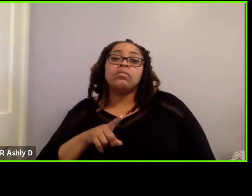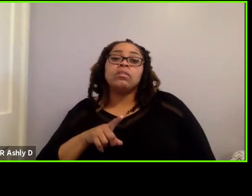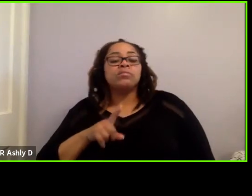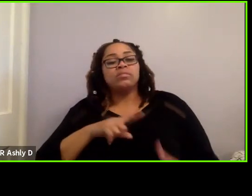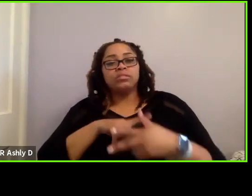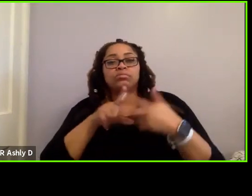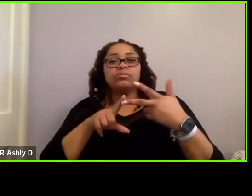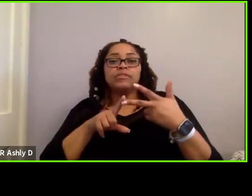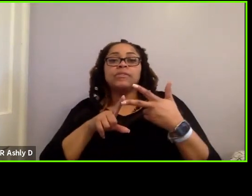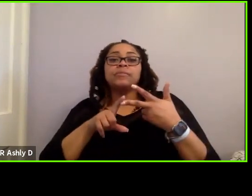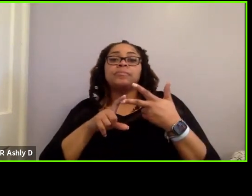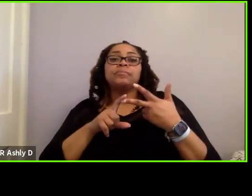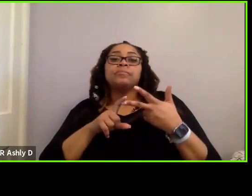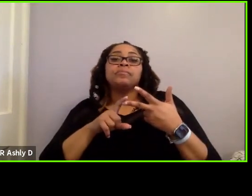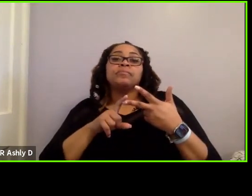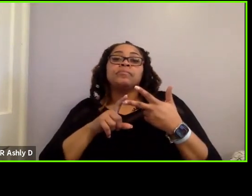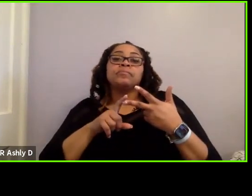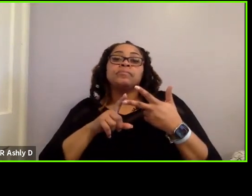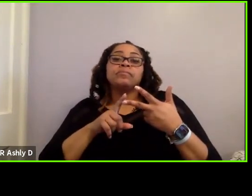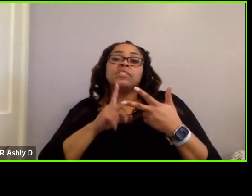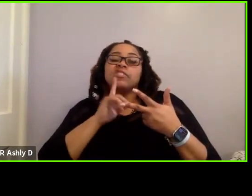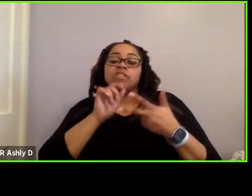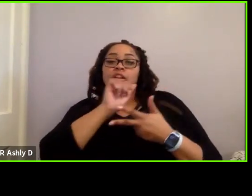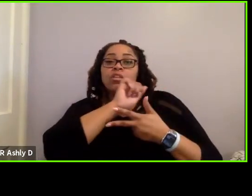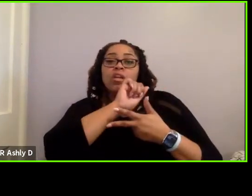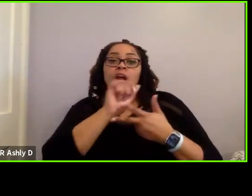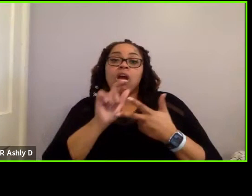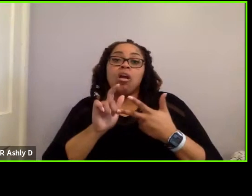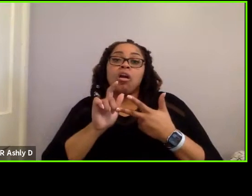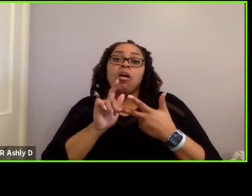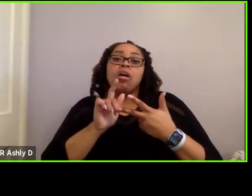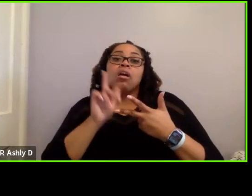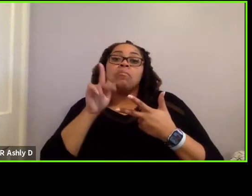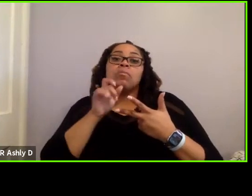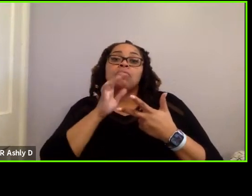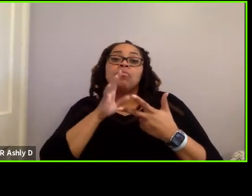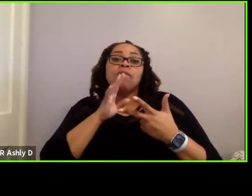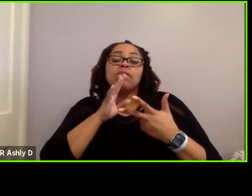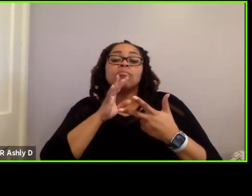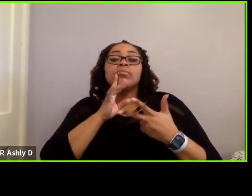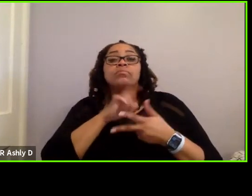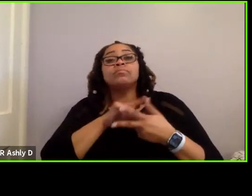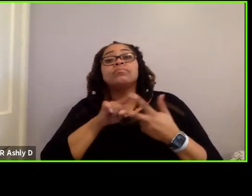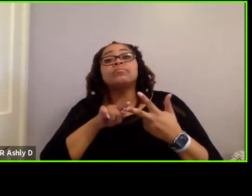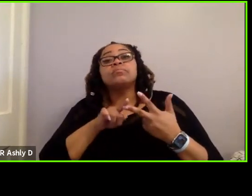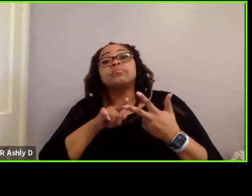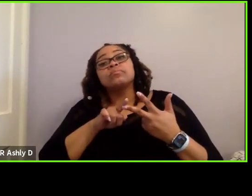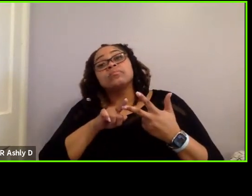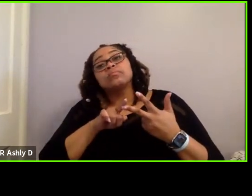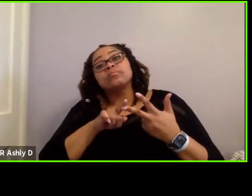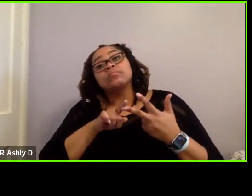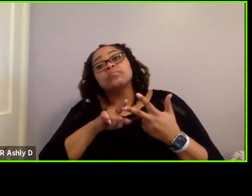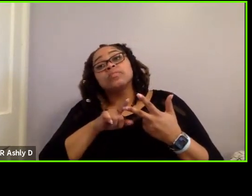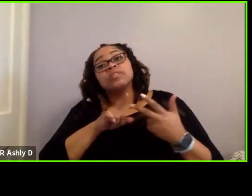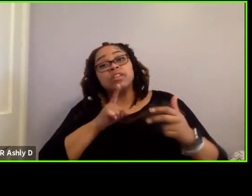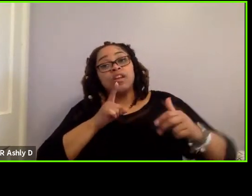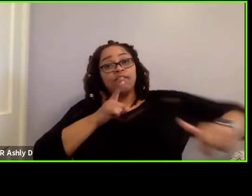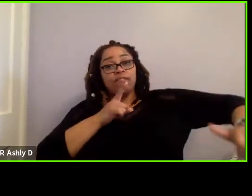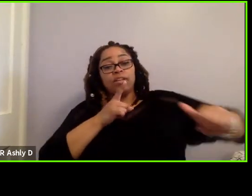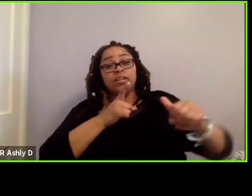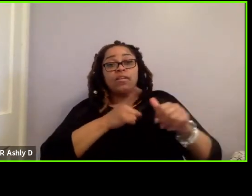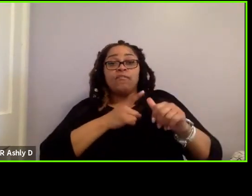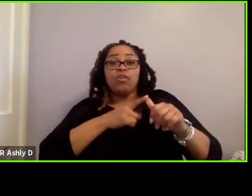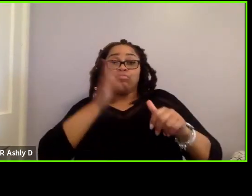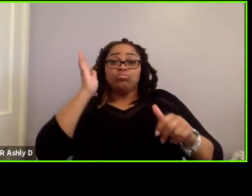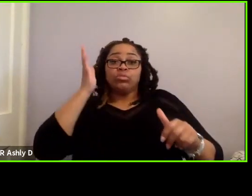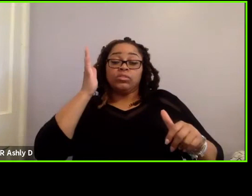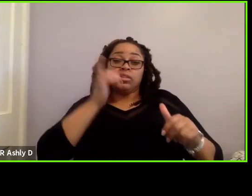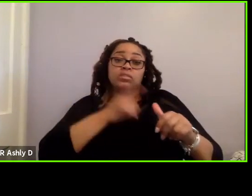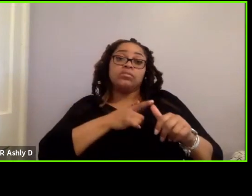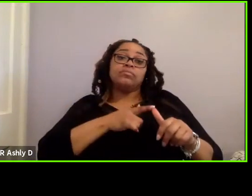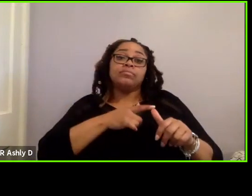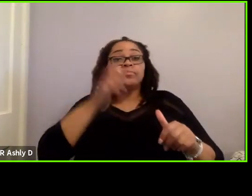but it’s really in regards to all of the people that spoke. So, in the very first presentation,